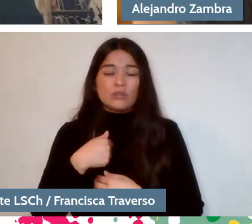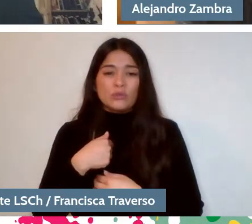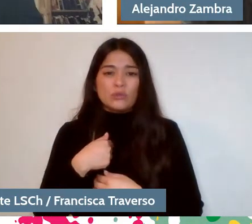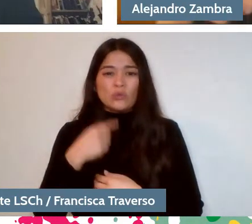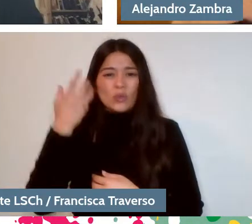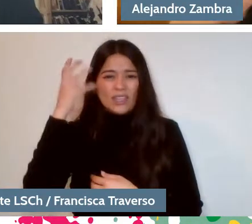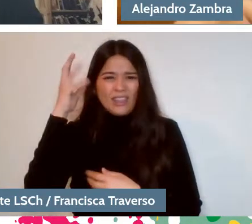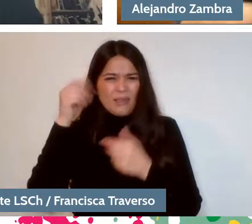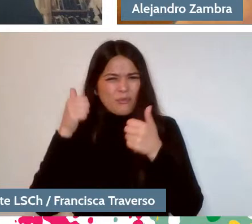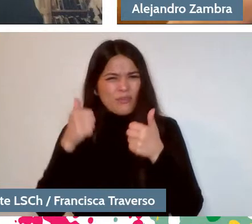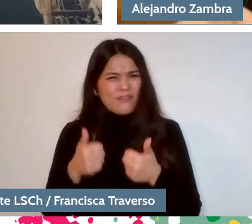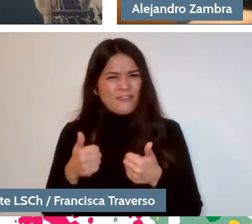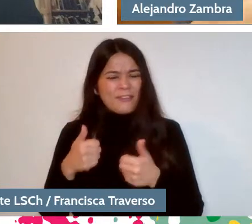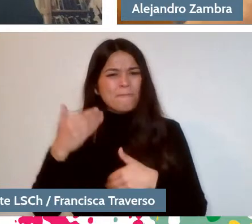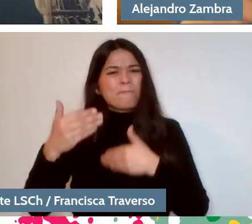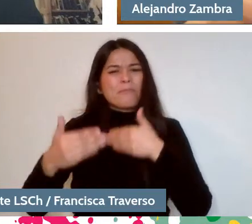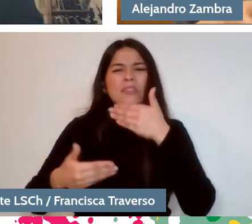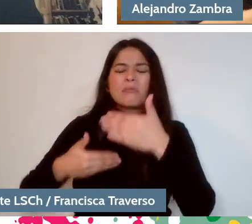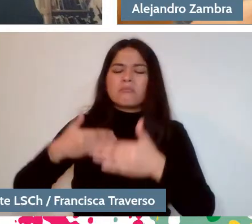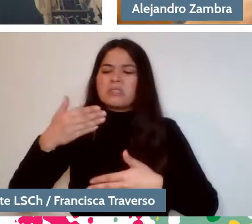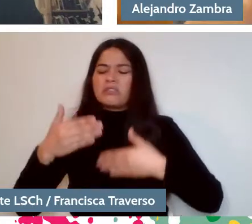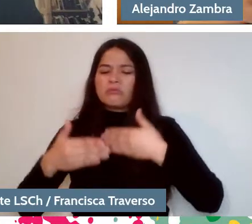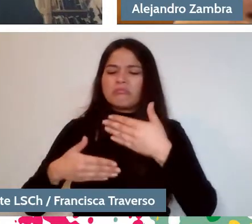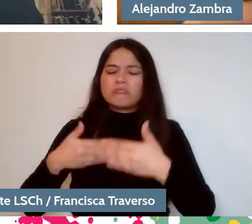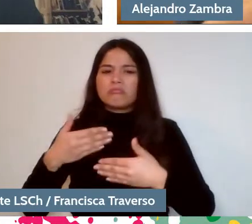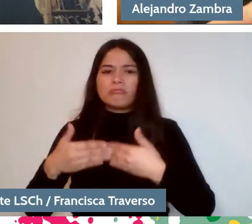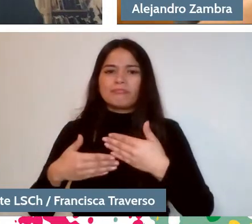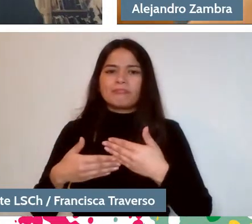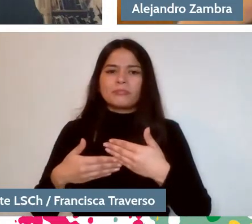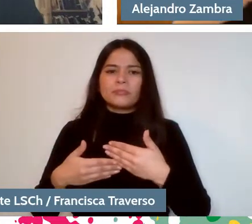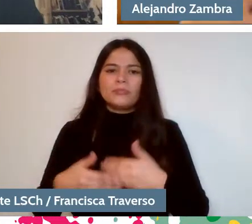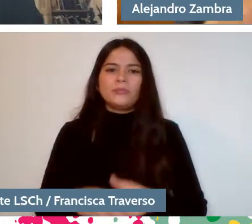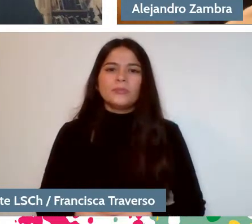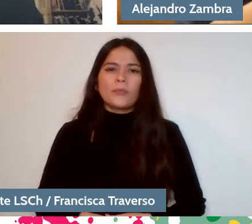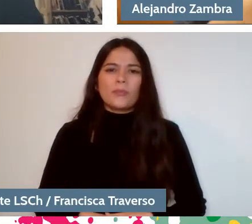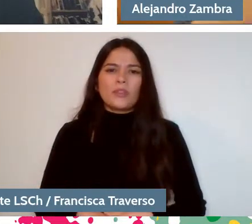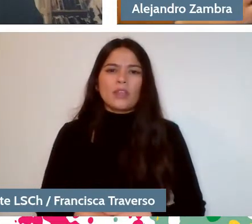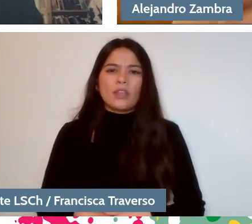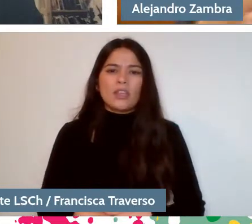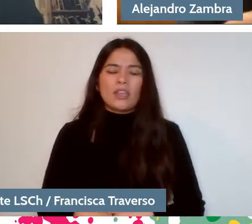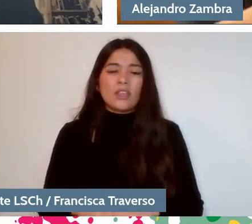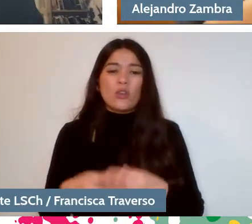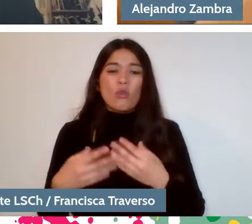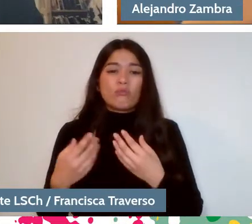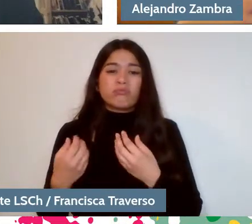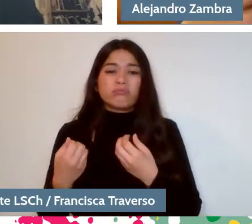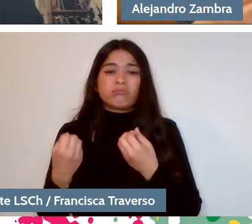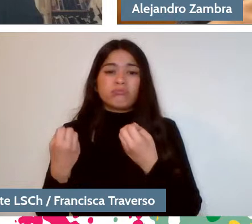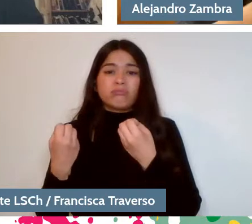And what then began to happen was that instead of abandoning them, I pursued them